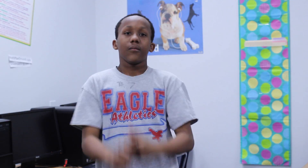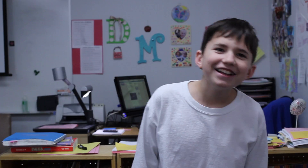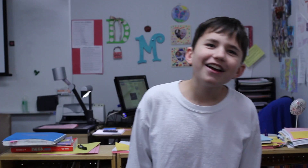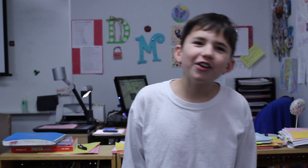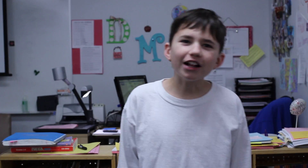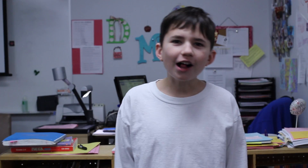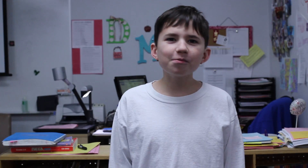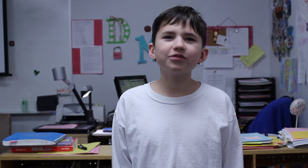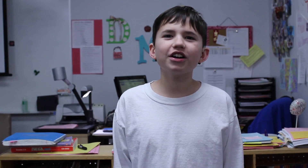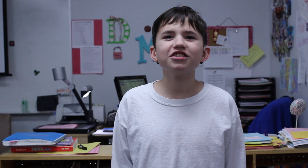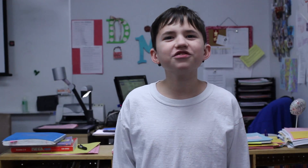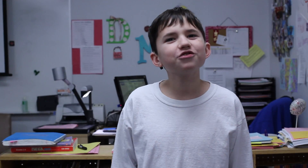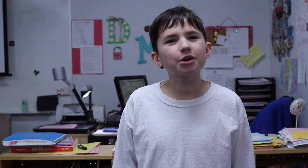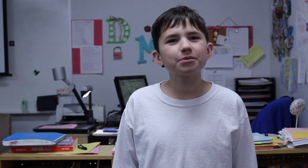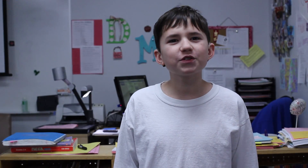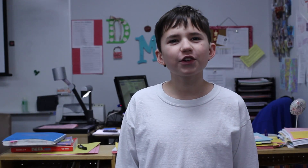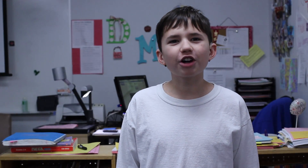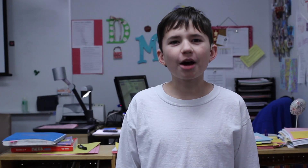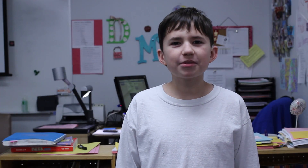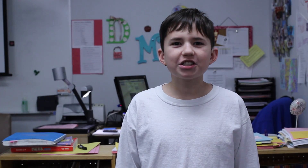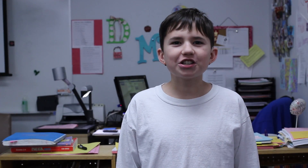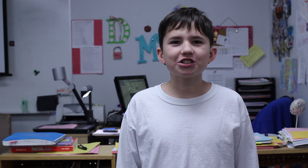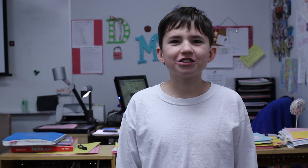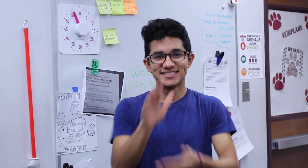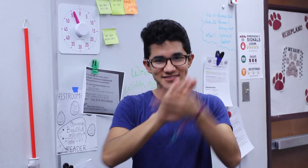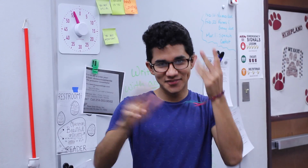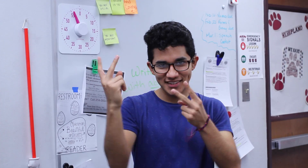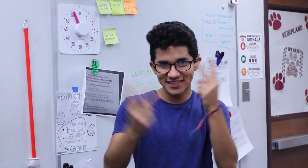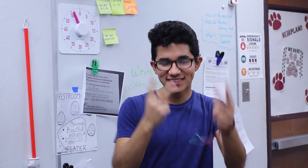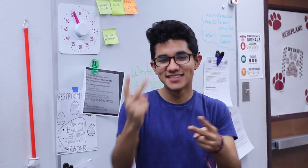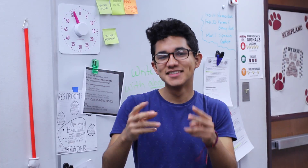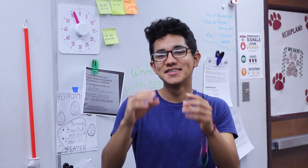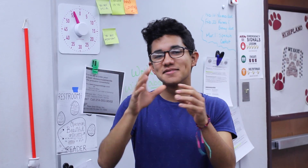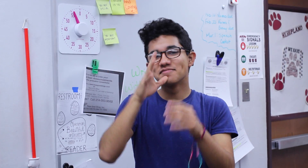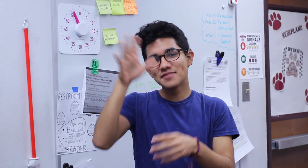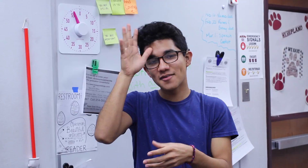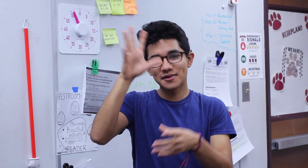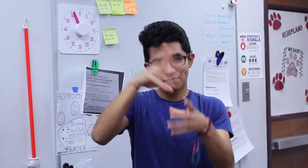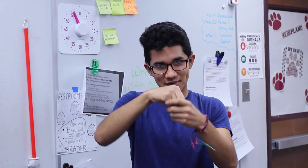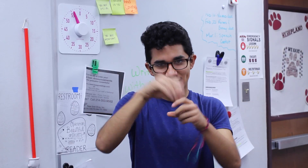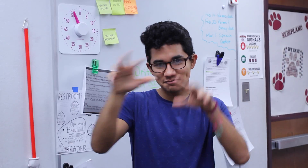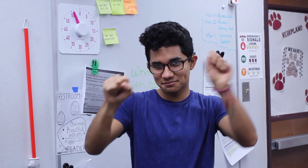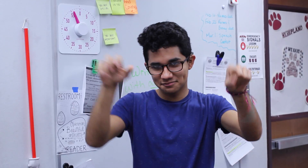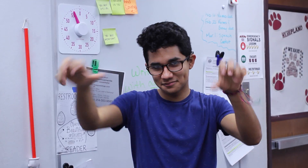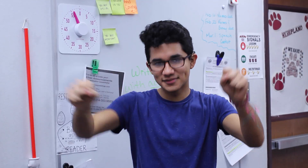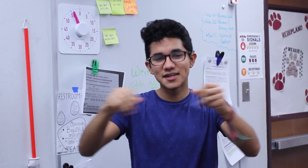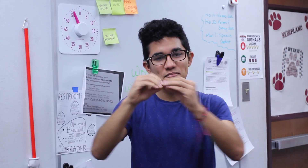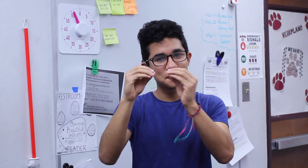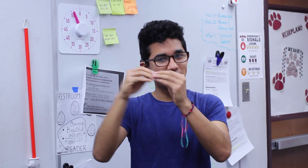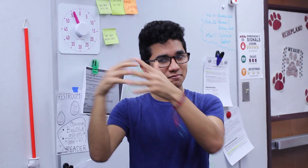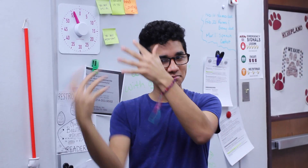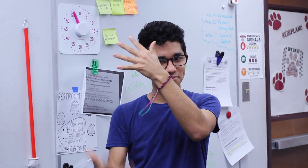will help fund trips for competitions, college visits, parent outreach, and much more.